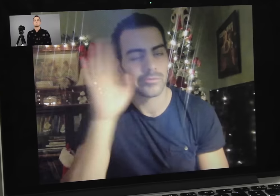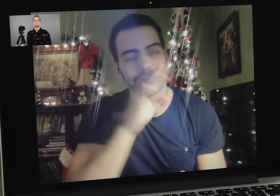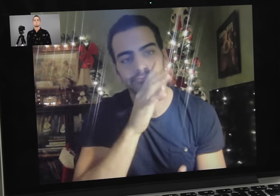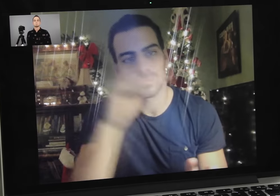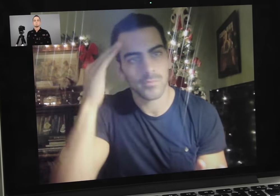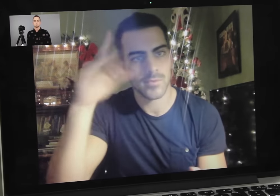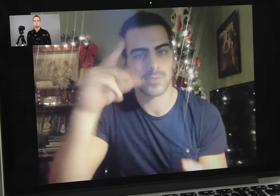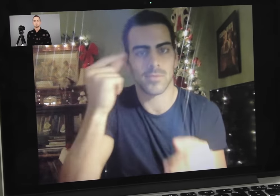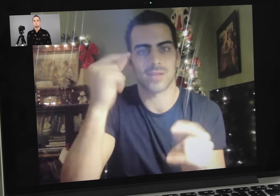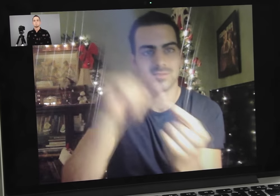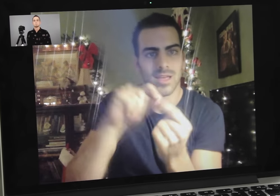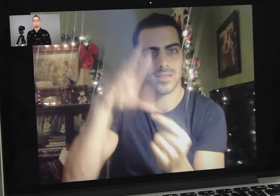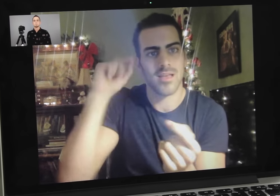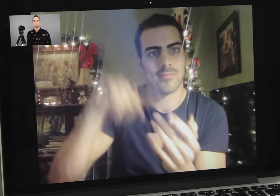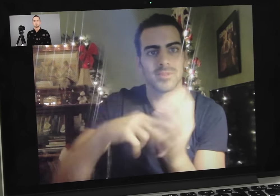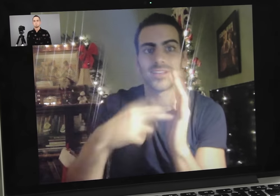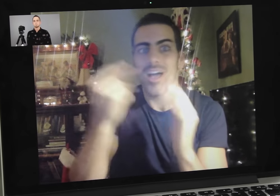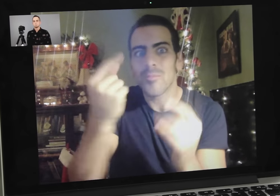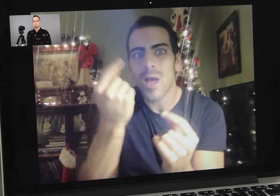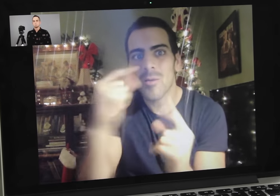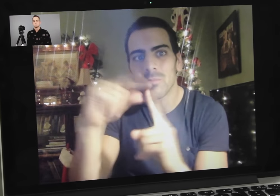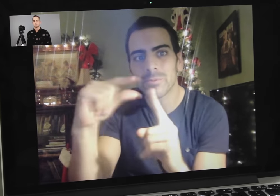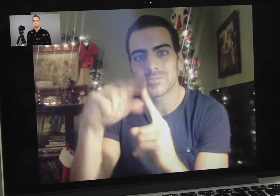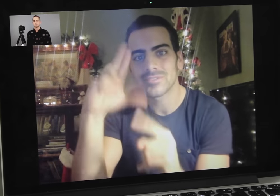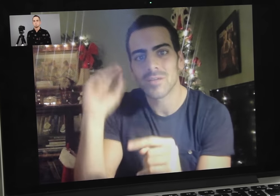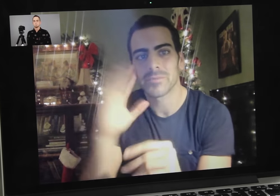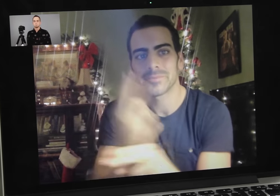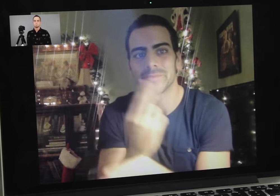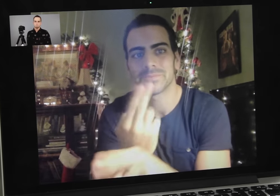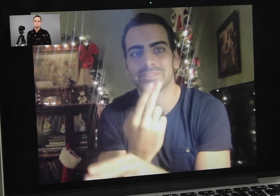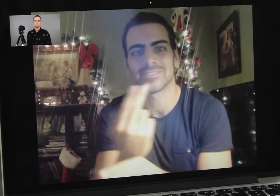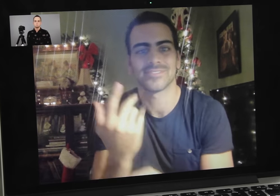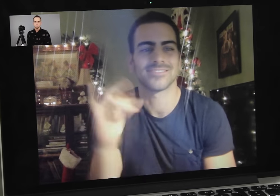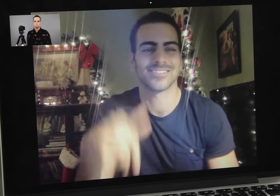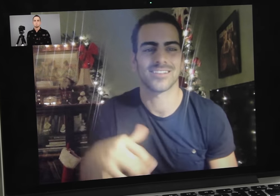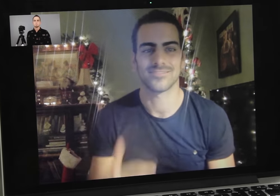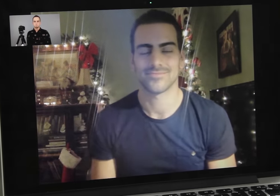the interpreter should be able to figure out what I mean and the words Nyle uses.